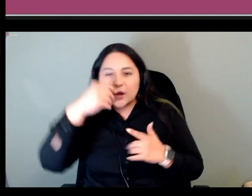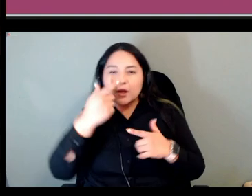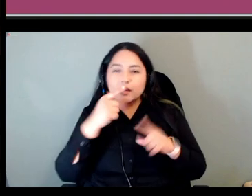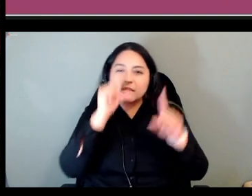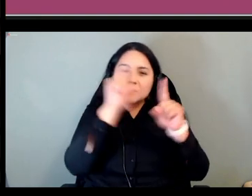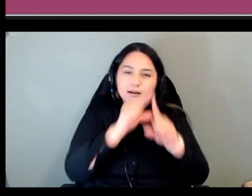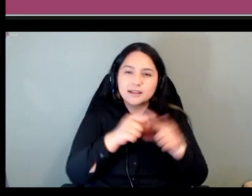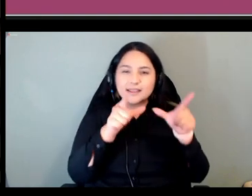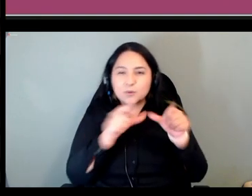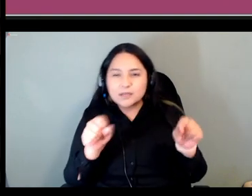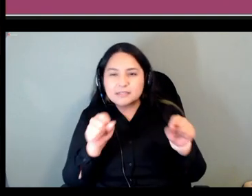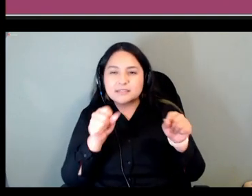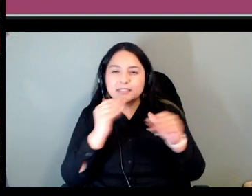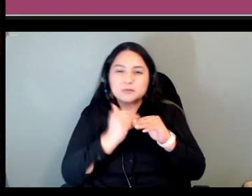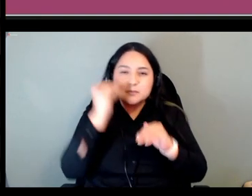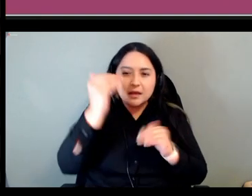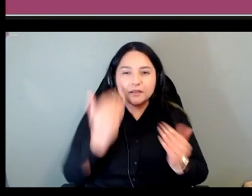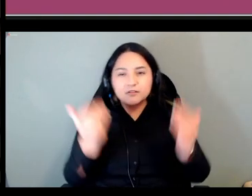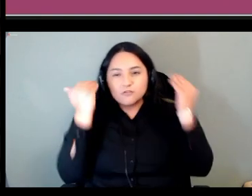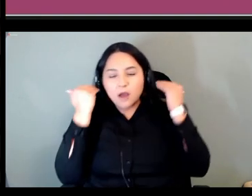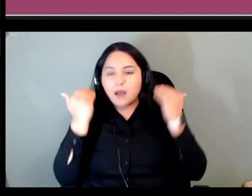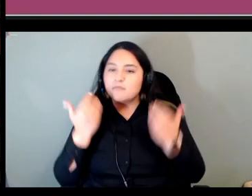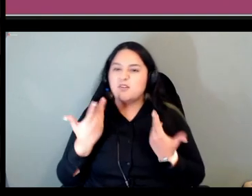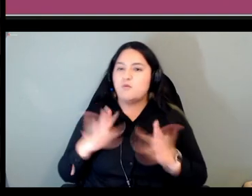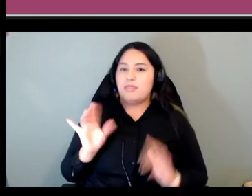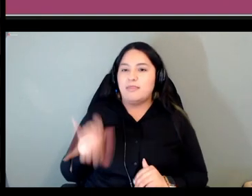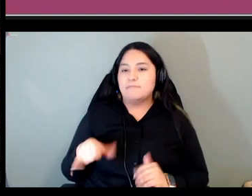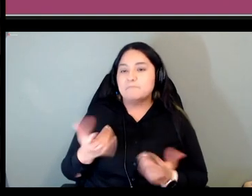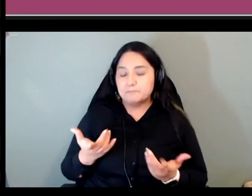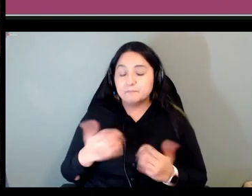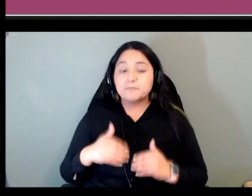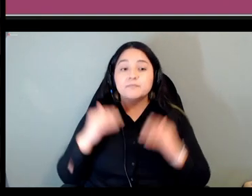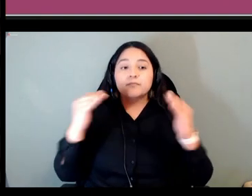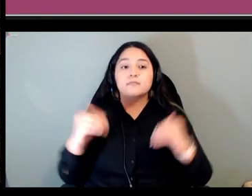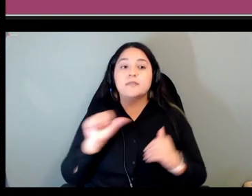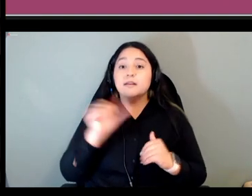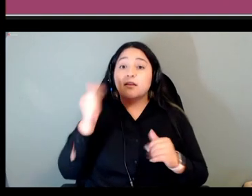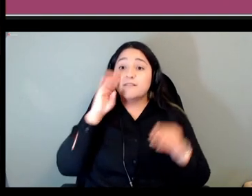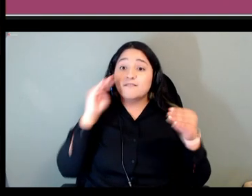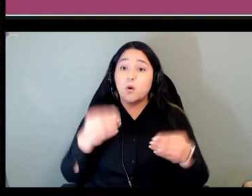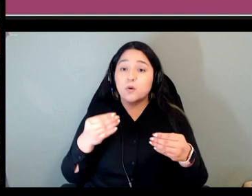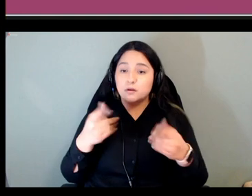or grammar terminology and uh the other thing that we focused on because we also run the